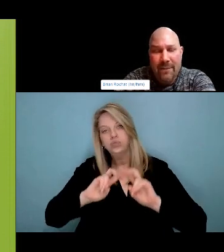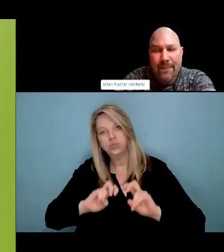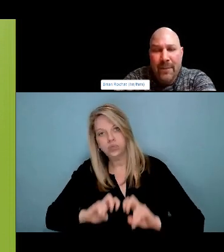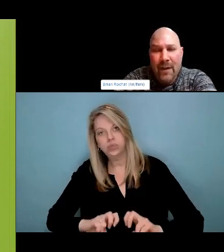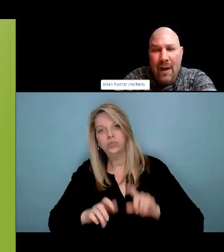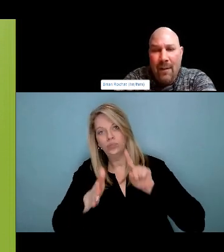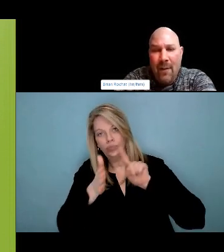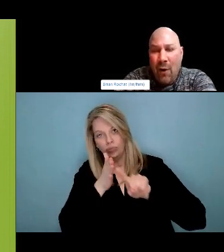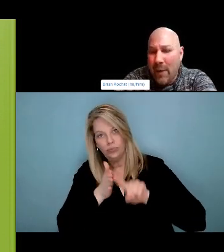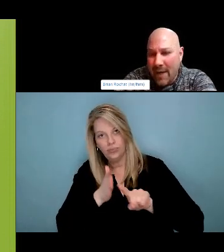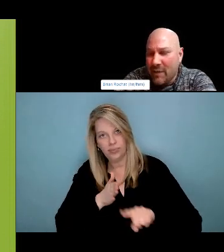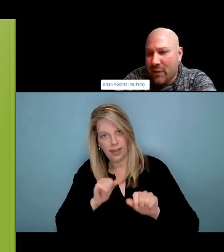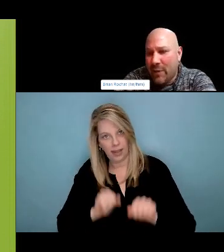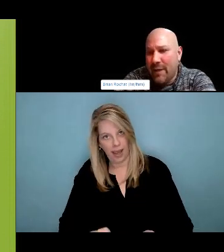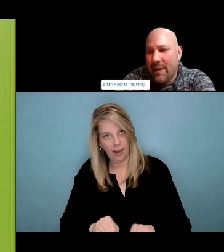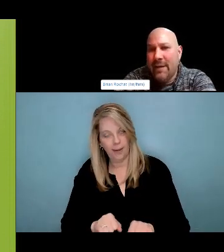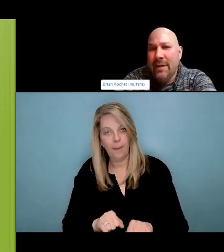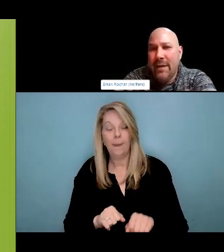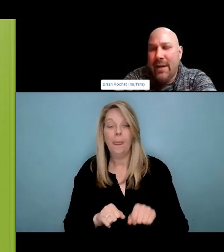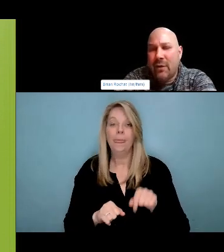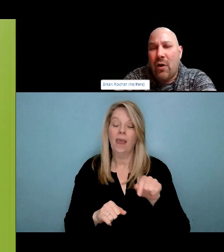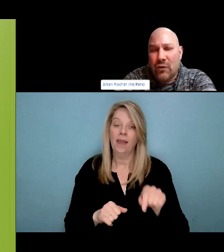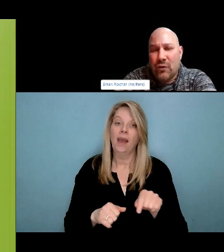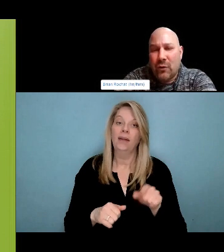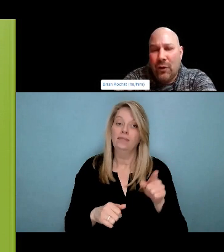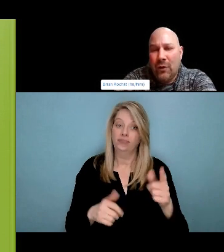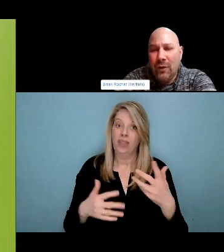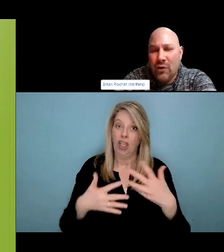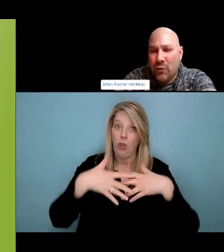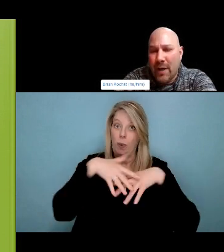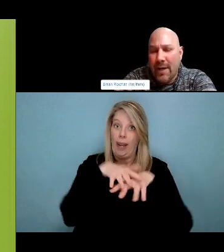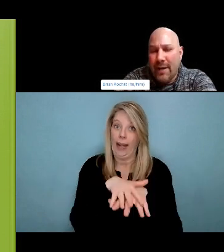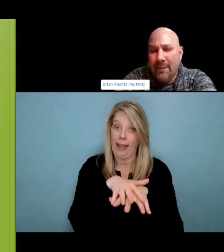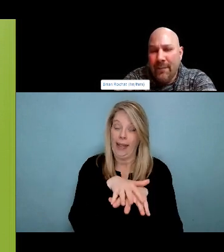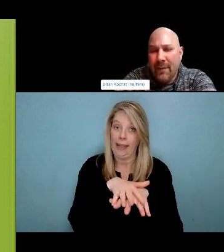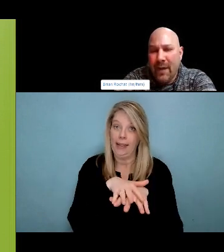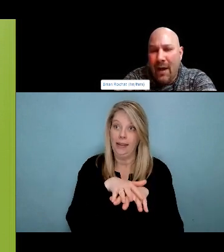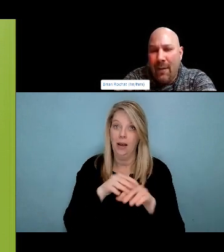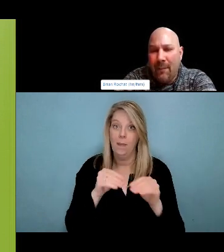Thank you very much, Shanna. Other questions from the audience? About Manitoba Harm Reduction